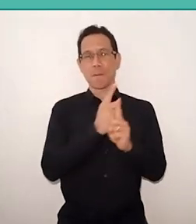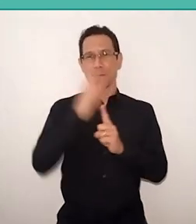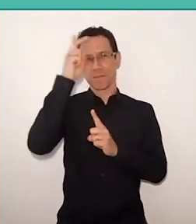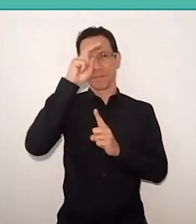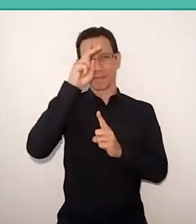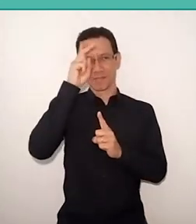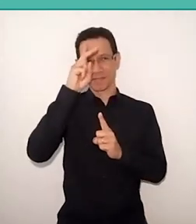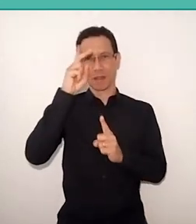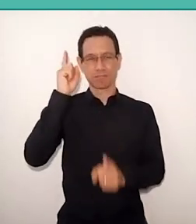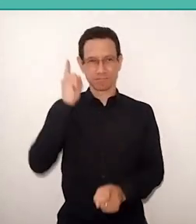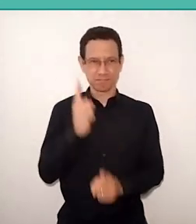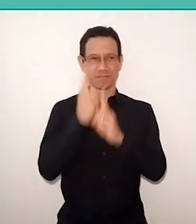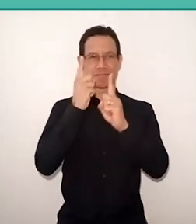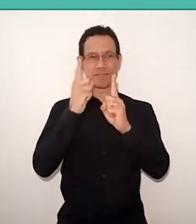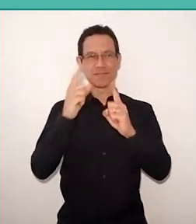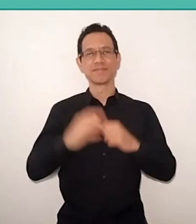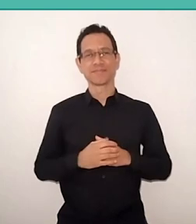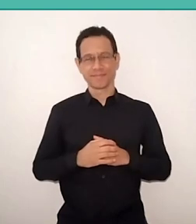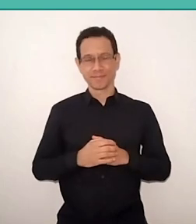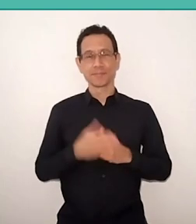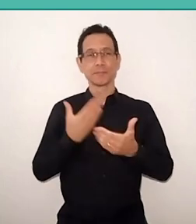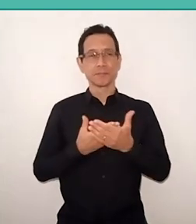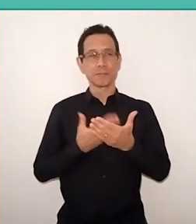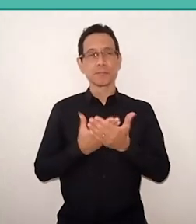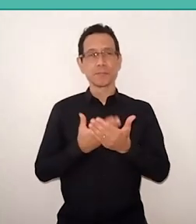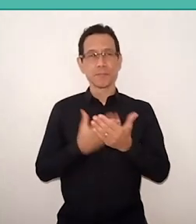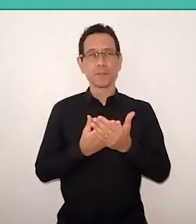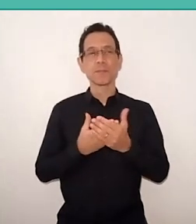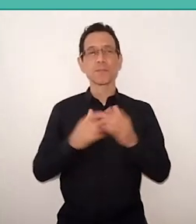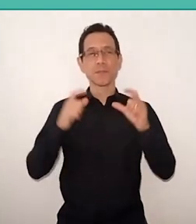and who have studied which is this place in history